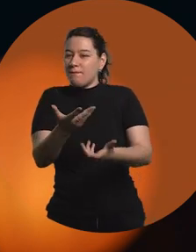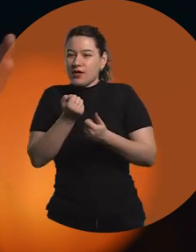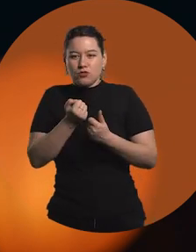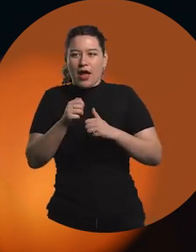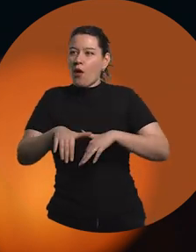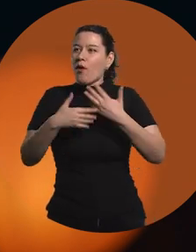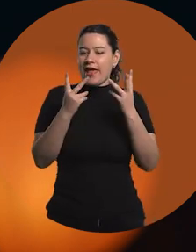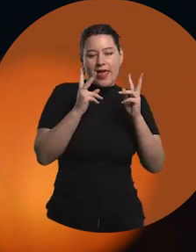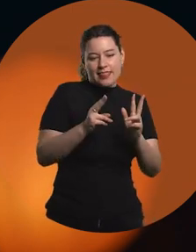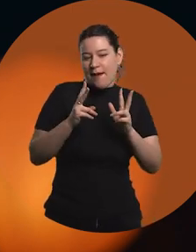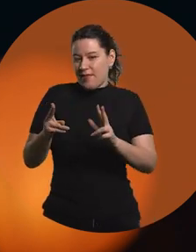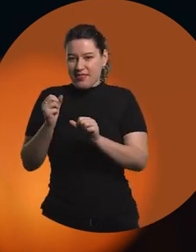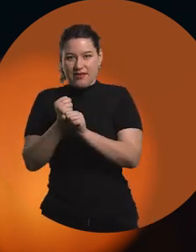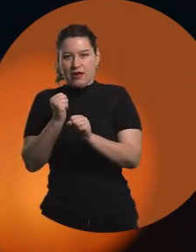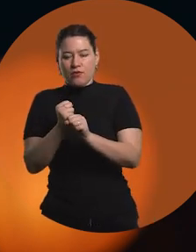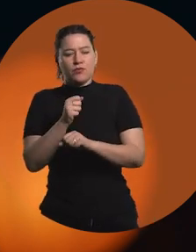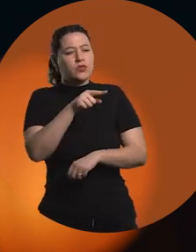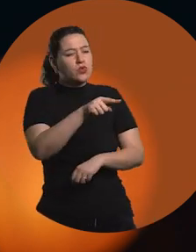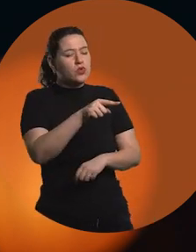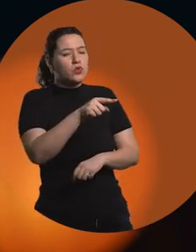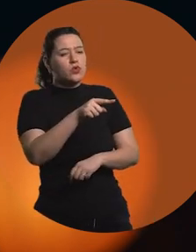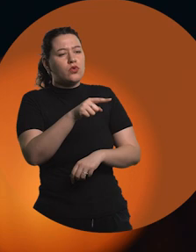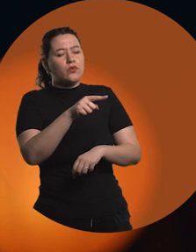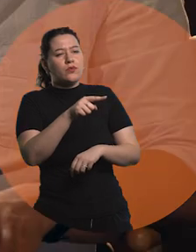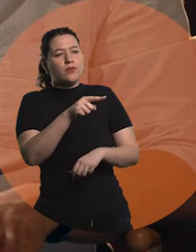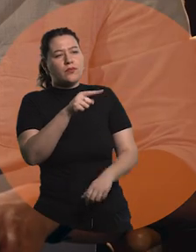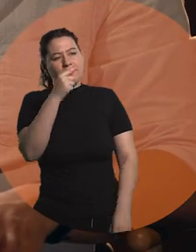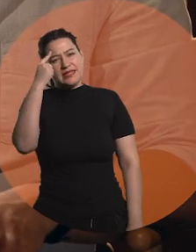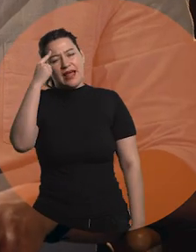and they can help you at any stage of the way. What do you recommend?